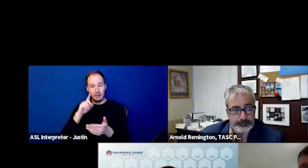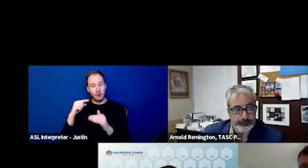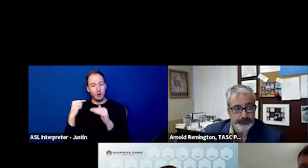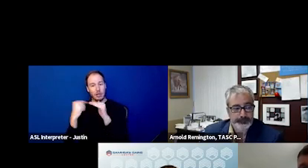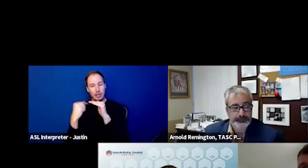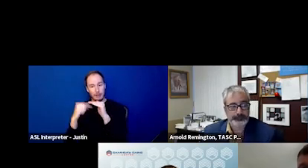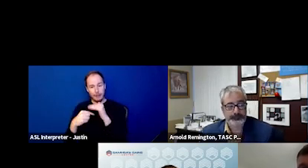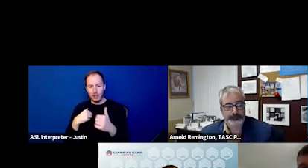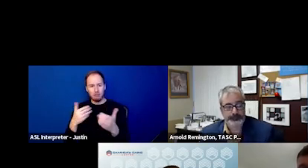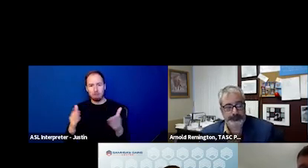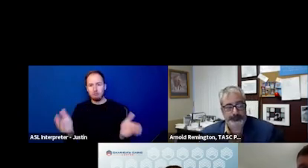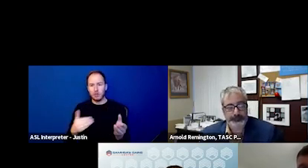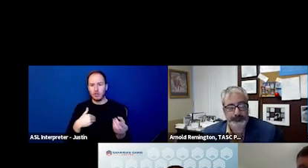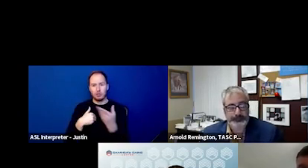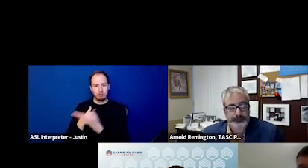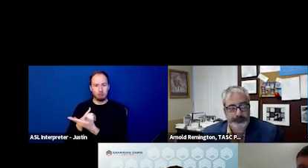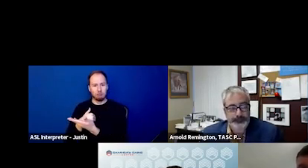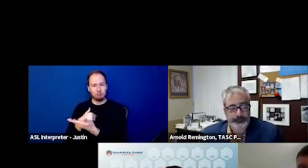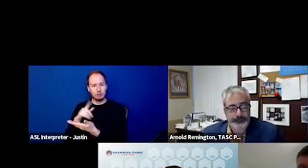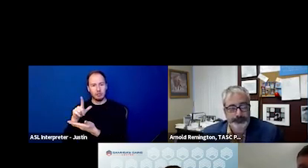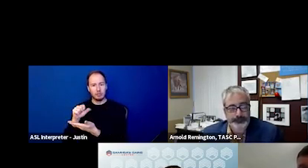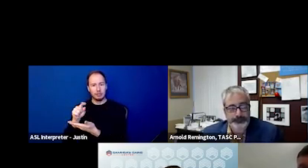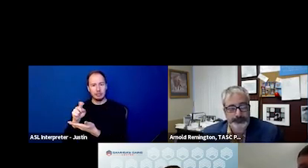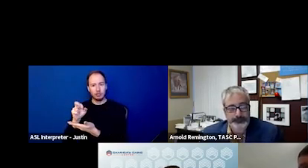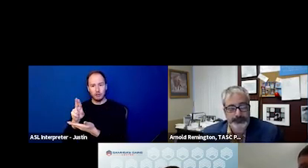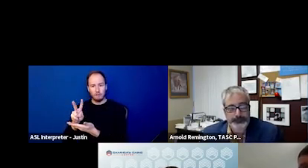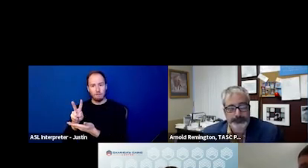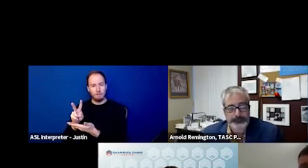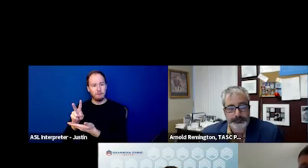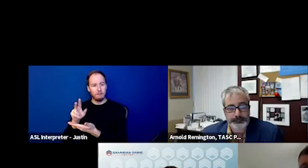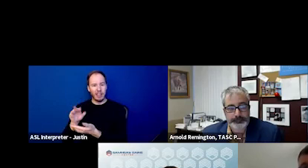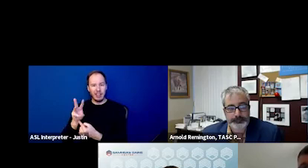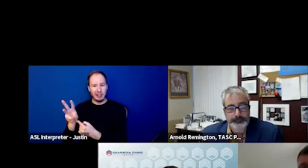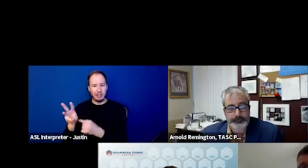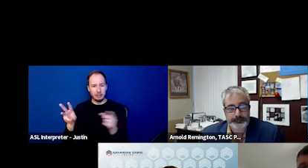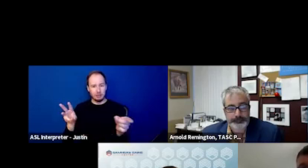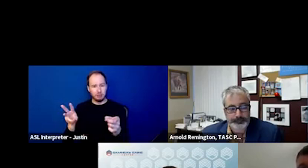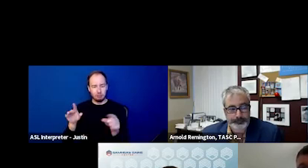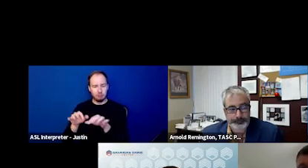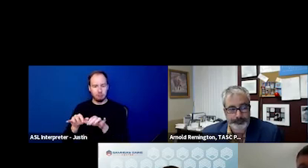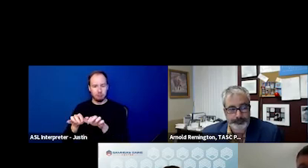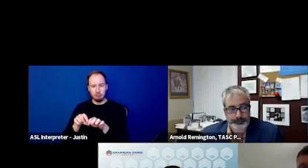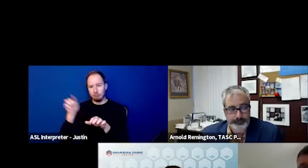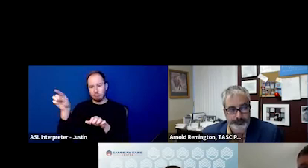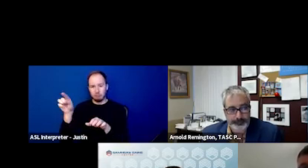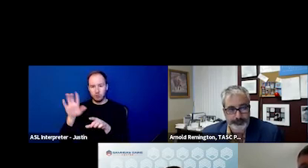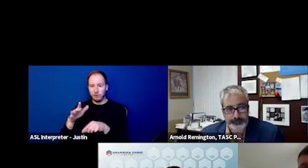I encourage you to sign up. And the link is here on your screen. Just enter that link into your favorite web browser.